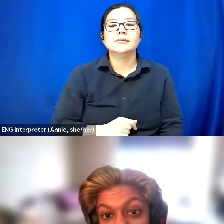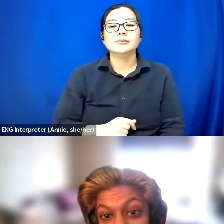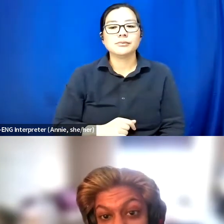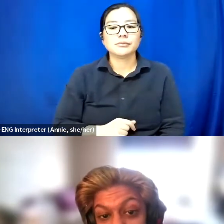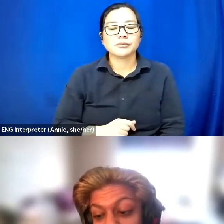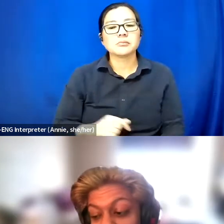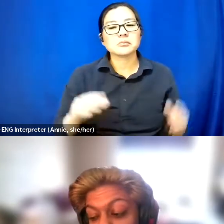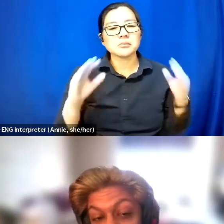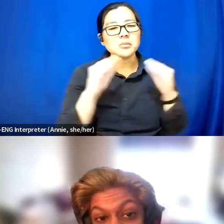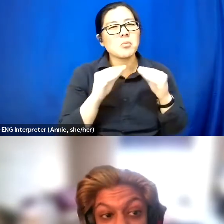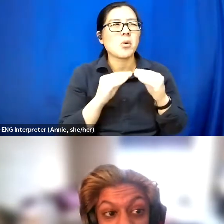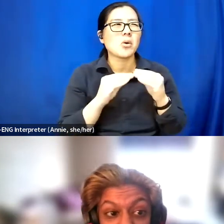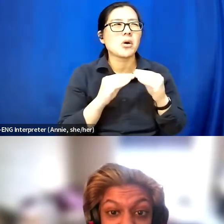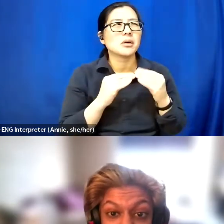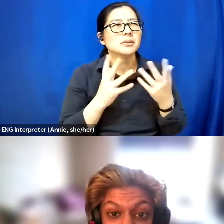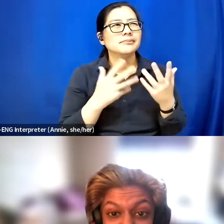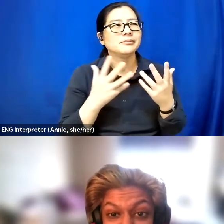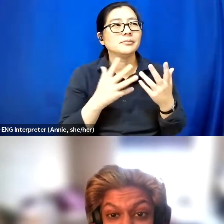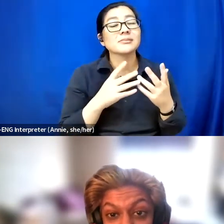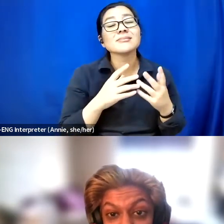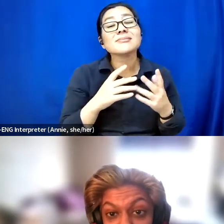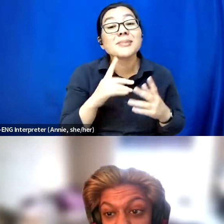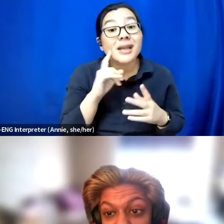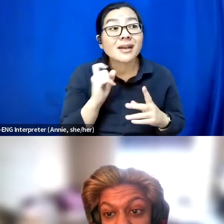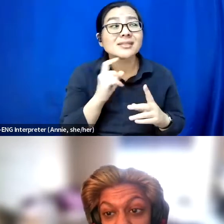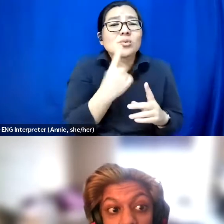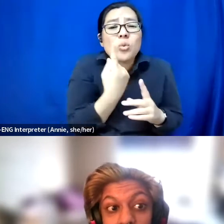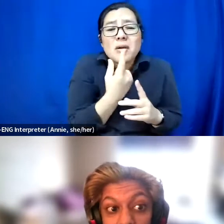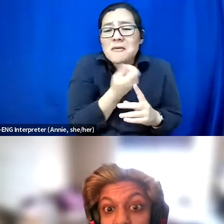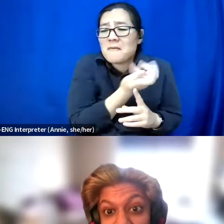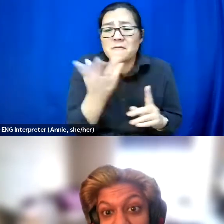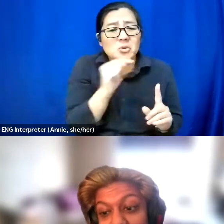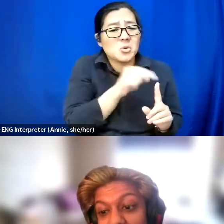because it is one of the few accessible locations that are prioritizing.